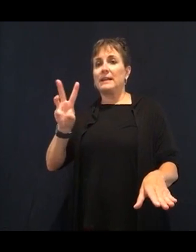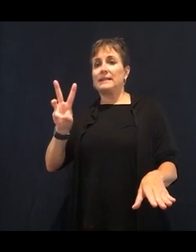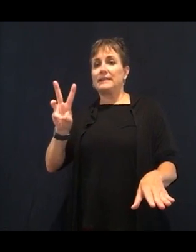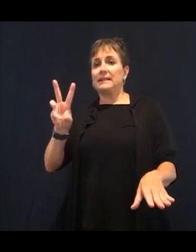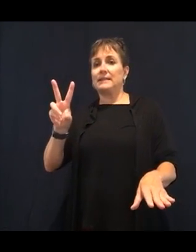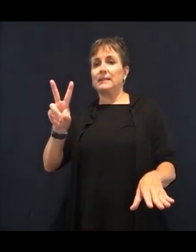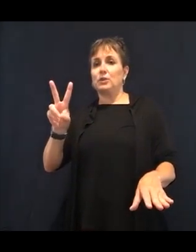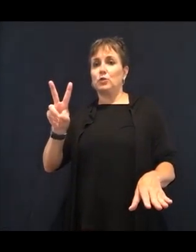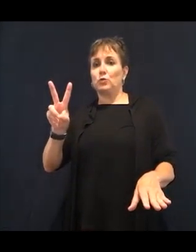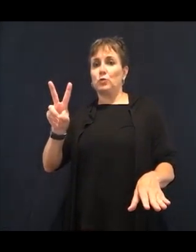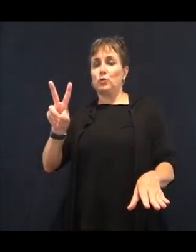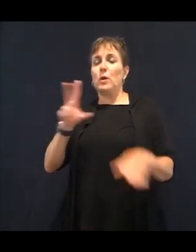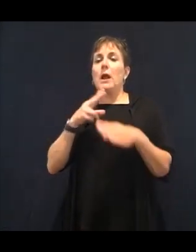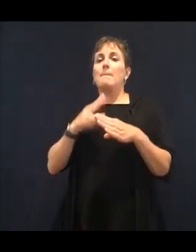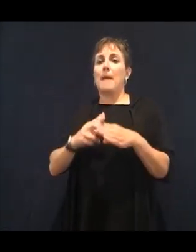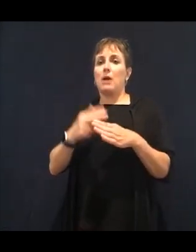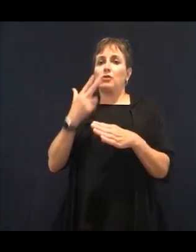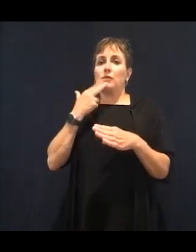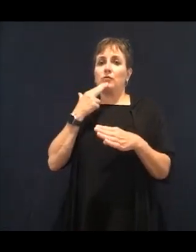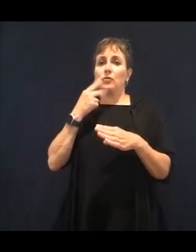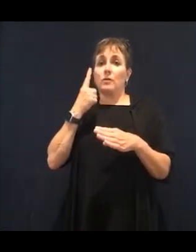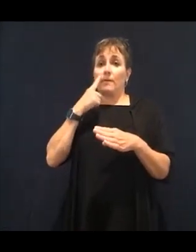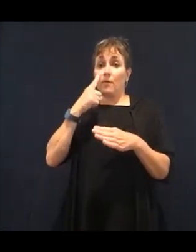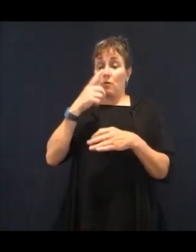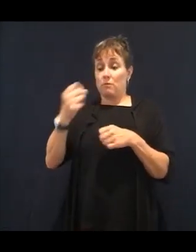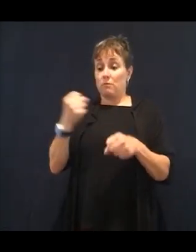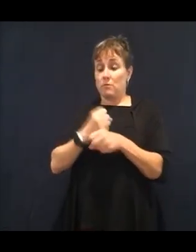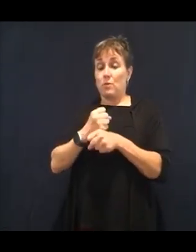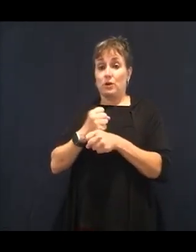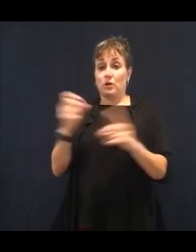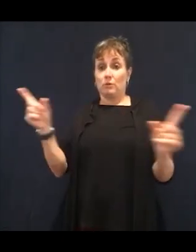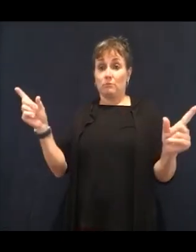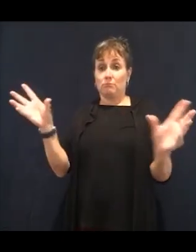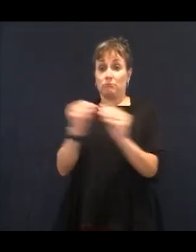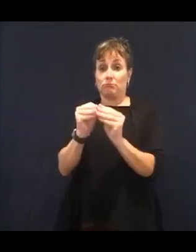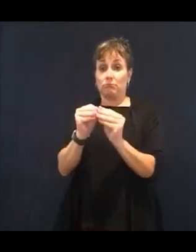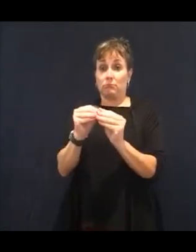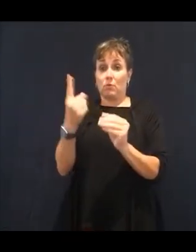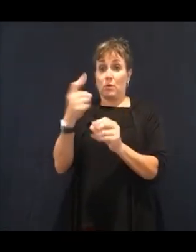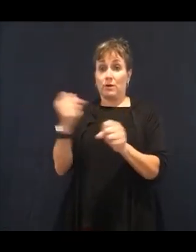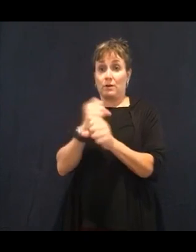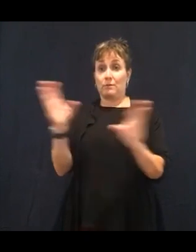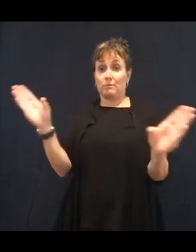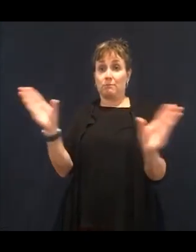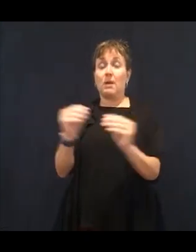today. That's like two sodas